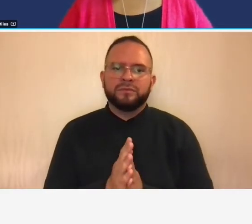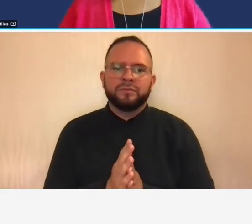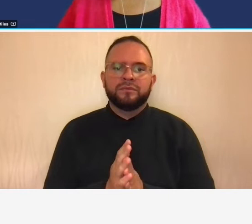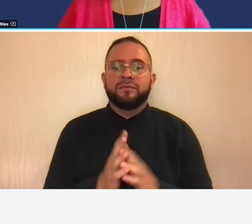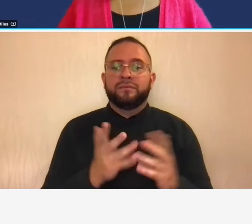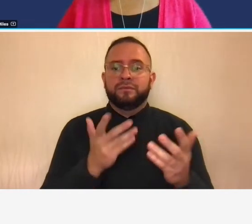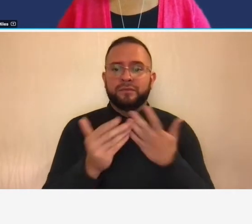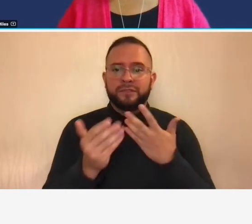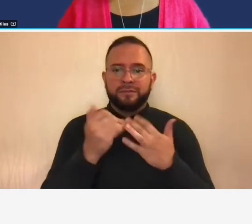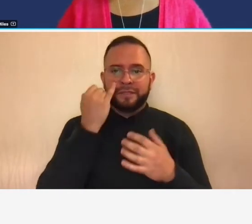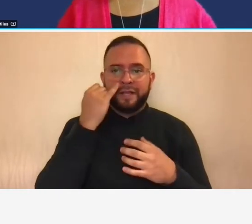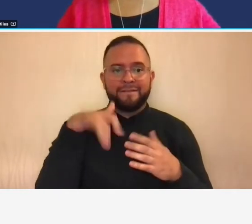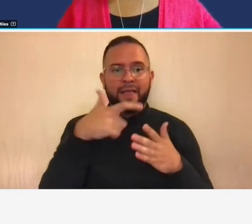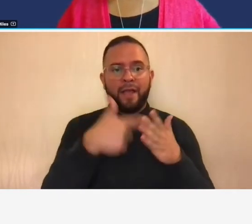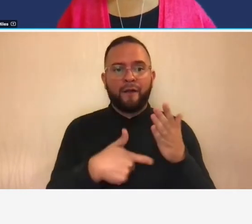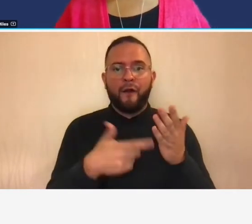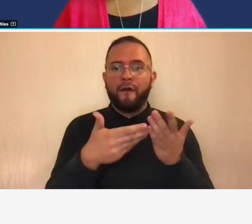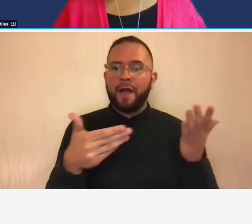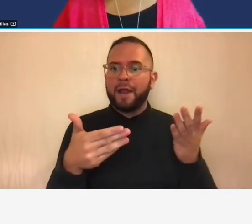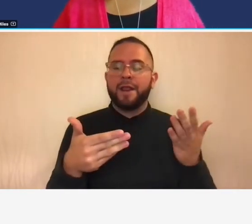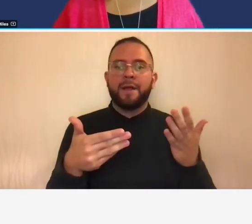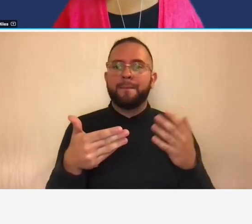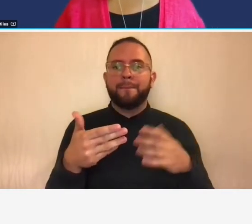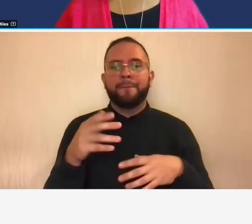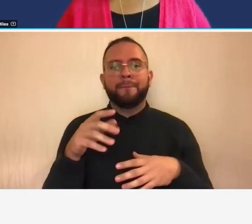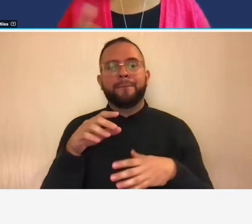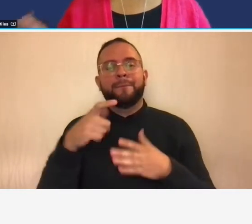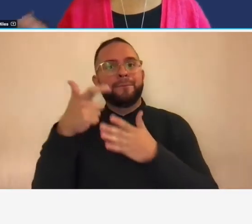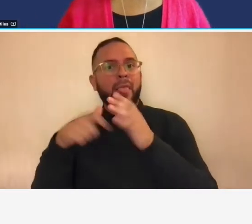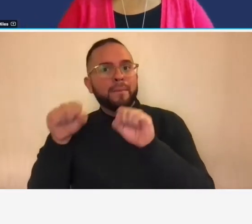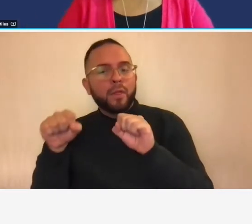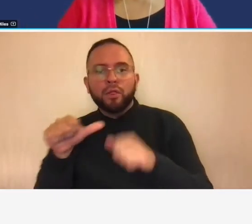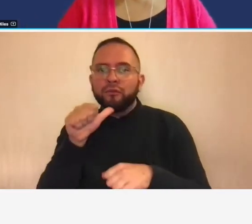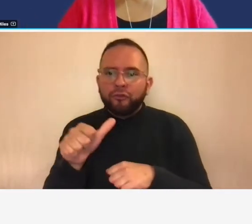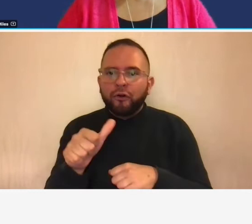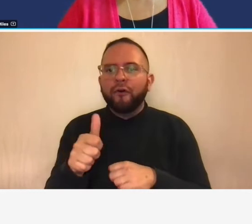cost item is billable to the contract so it must be done regardless of the type of contract you